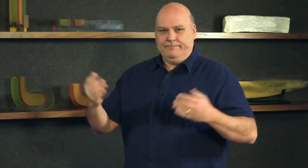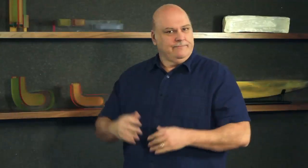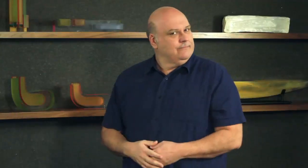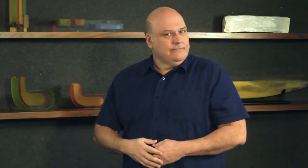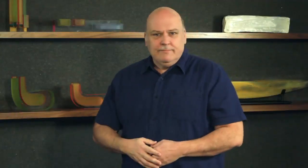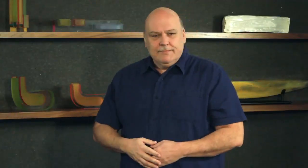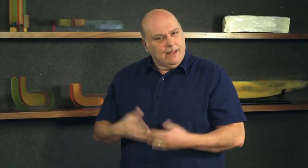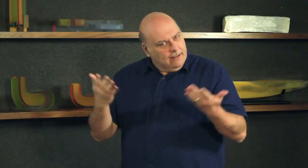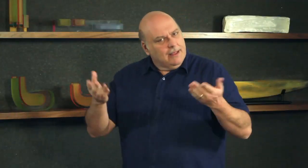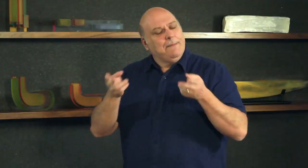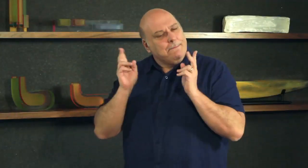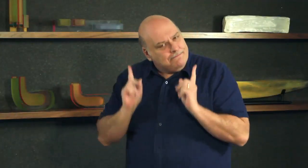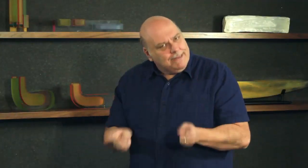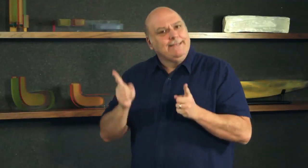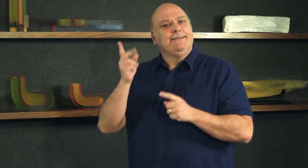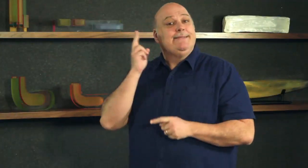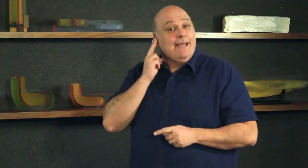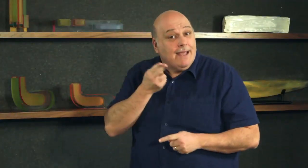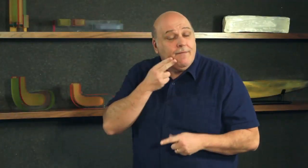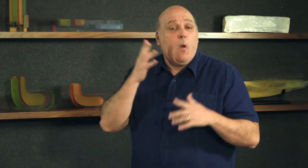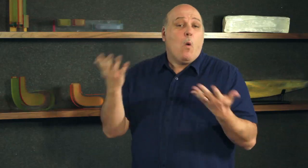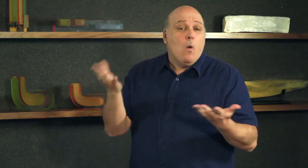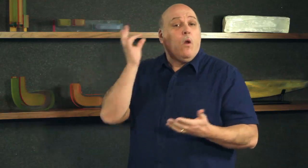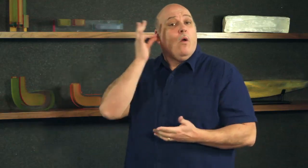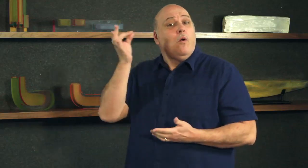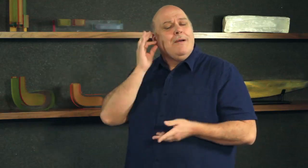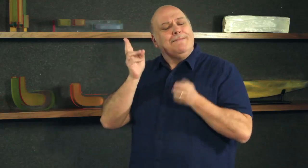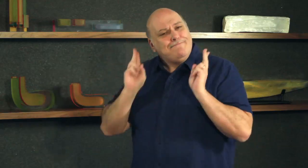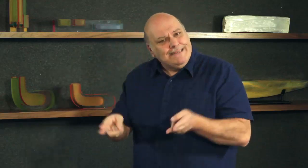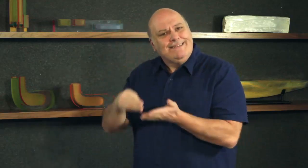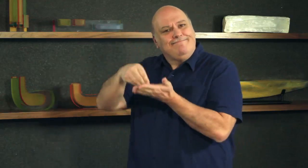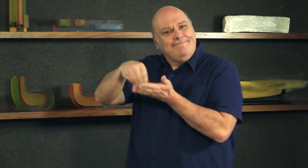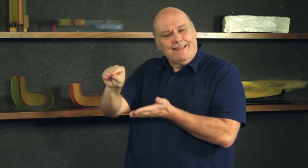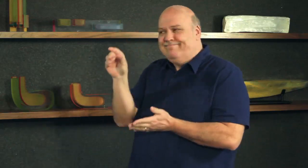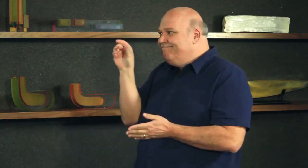Was that funny? Why not build intercom systems